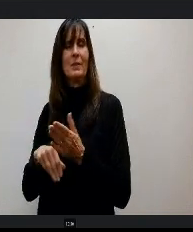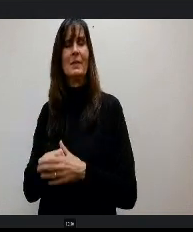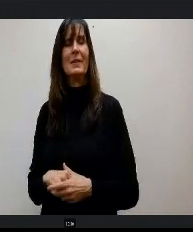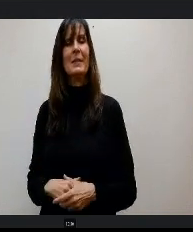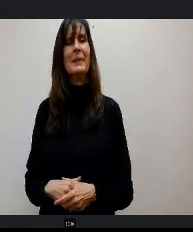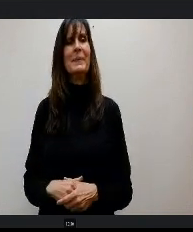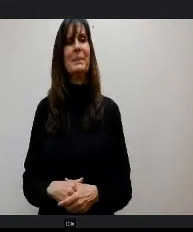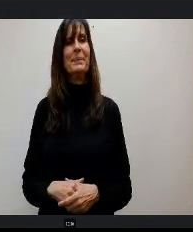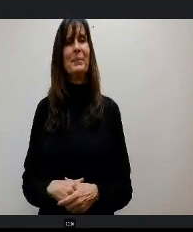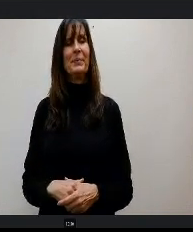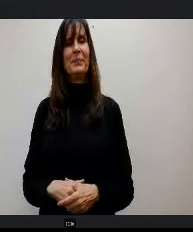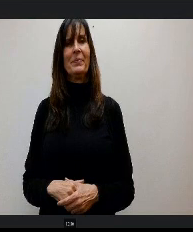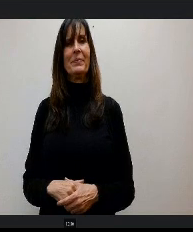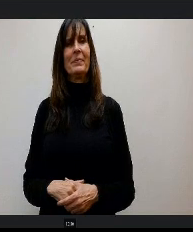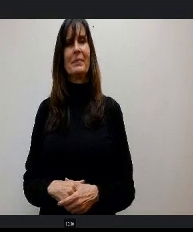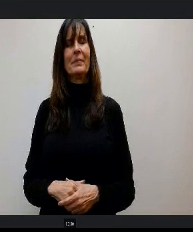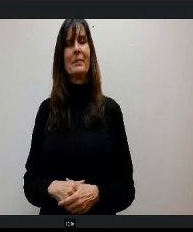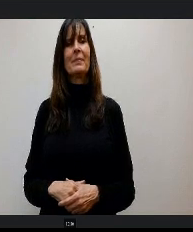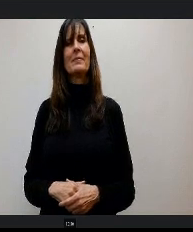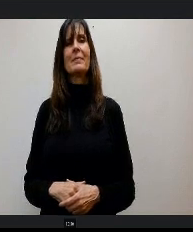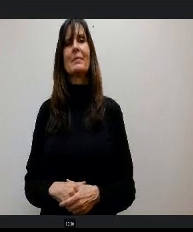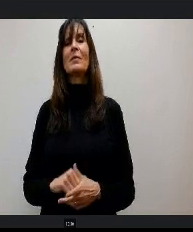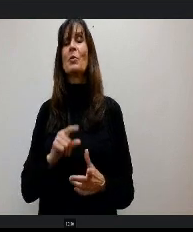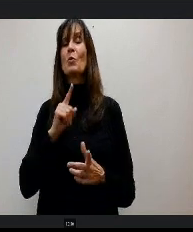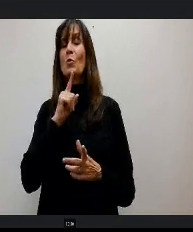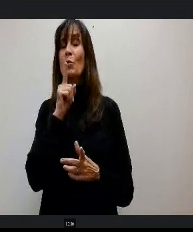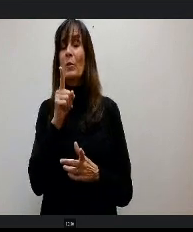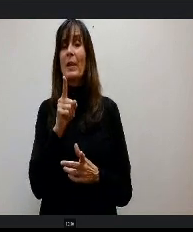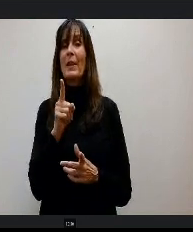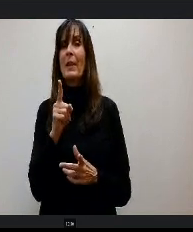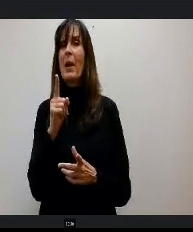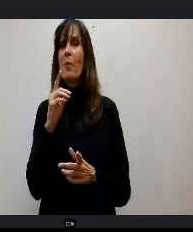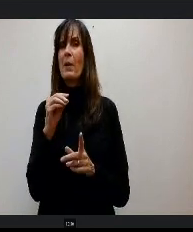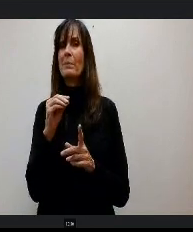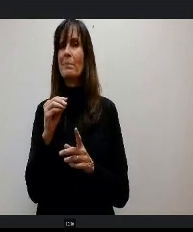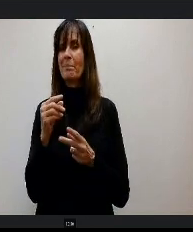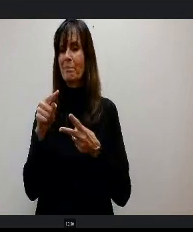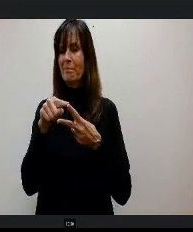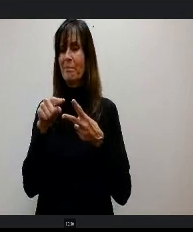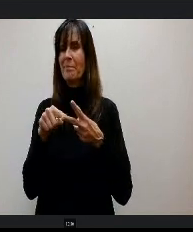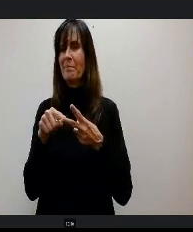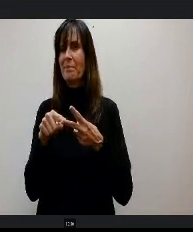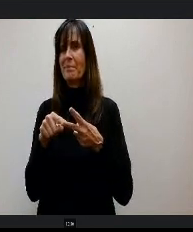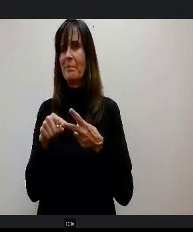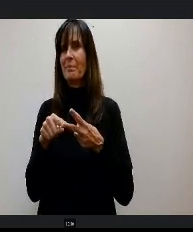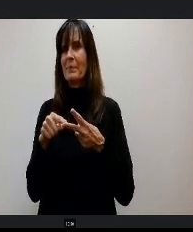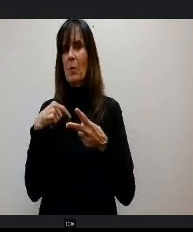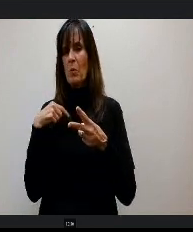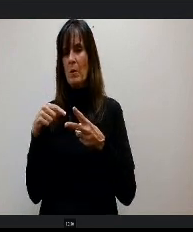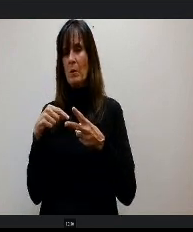One of the things that we've been able to grow this year and I'll kind of highlight the last two bullet points there